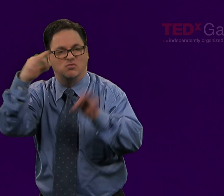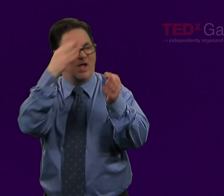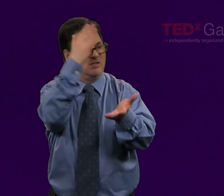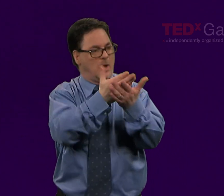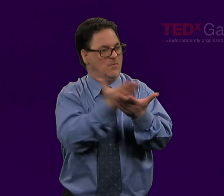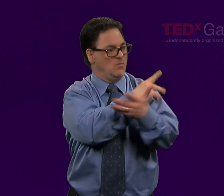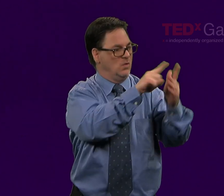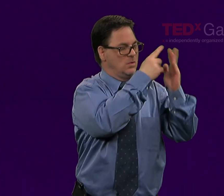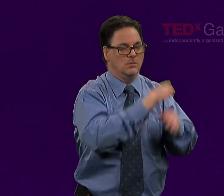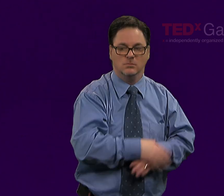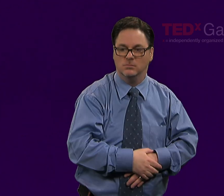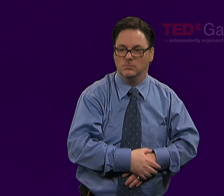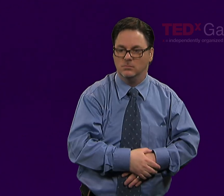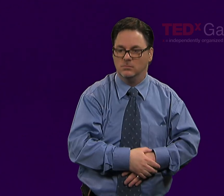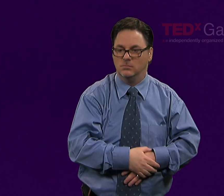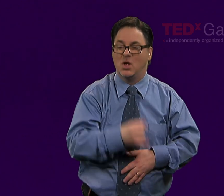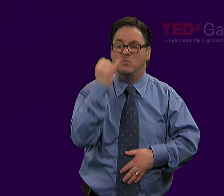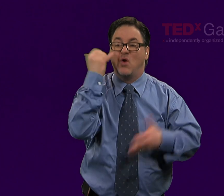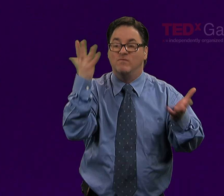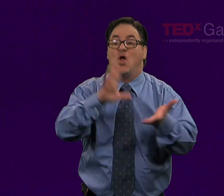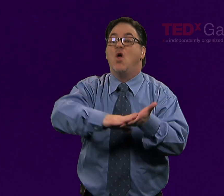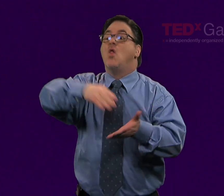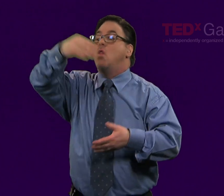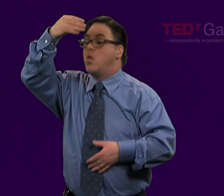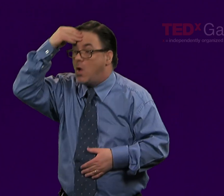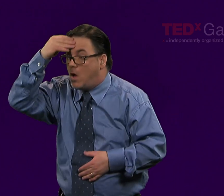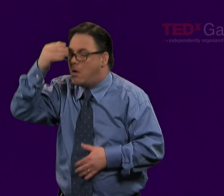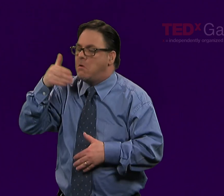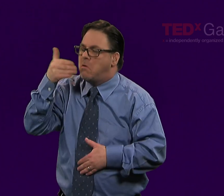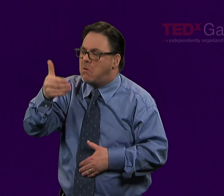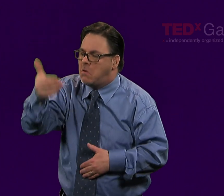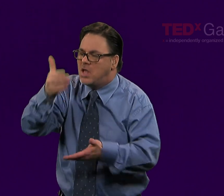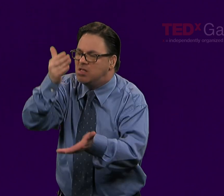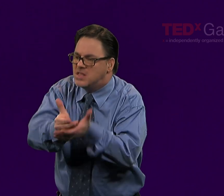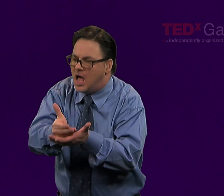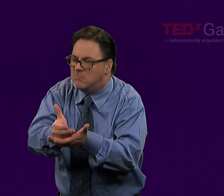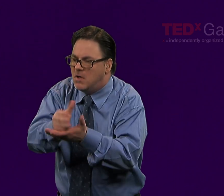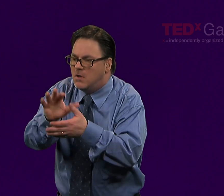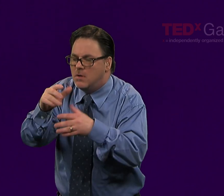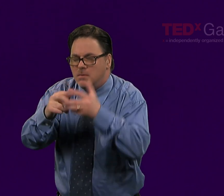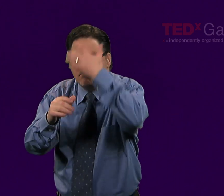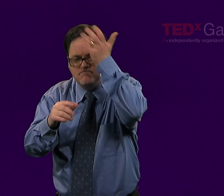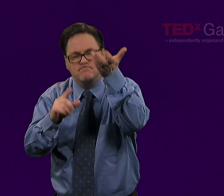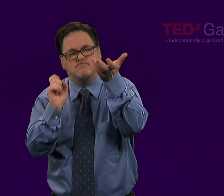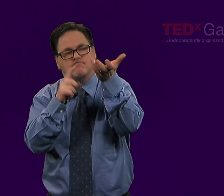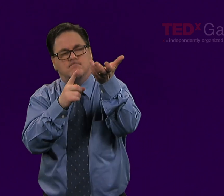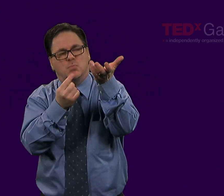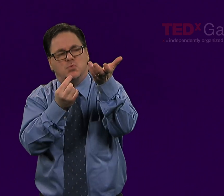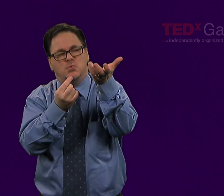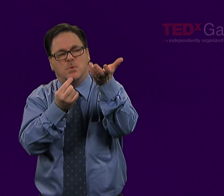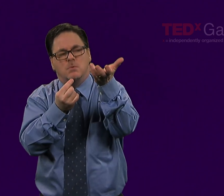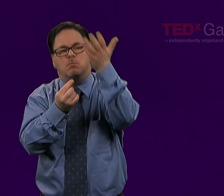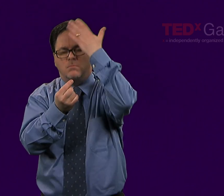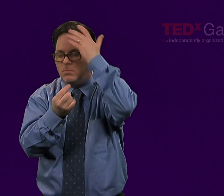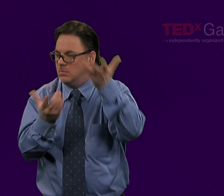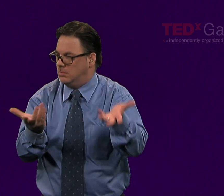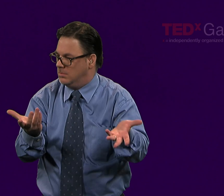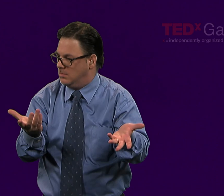If we were to design environments where people can think about and metacognitively examine their stressors from an early age,